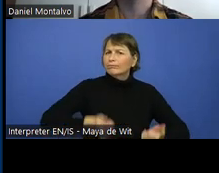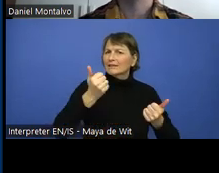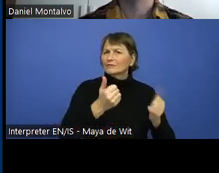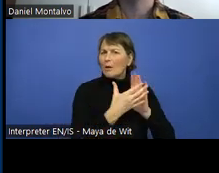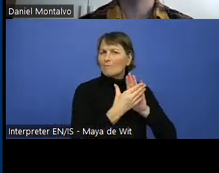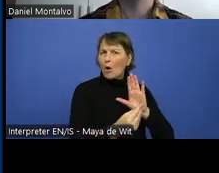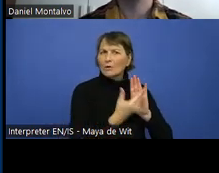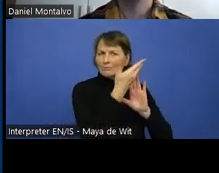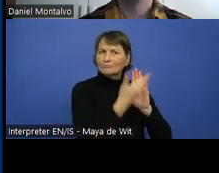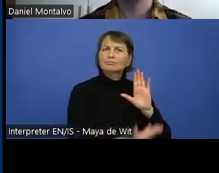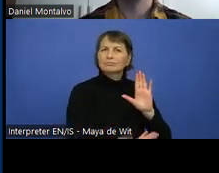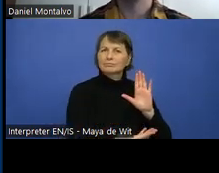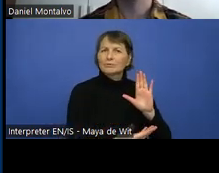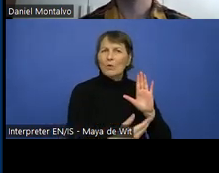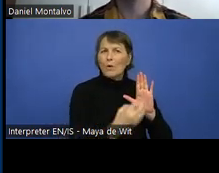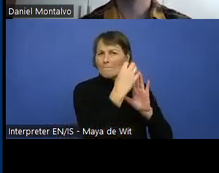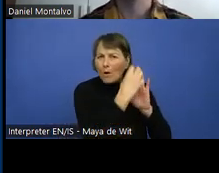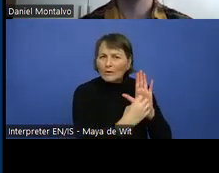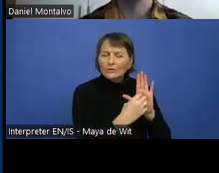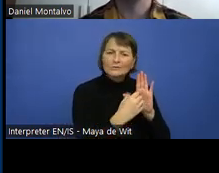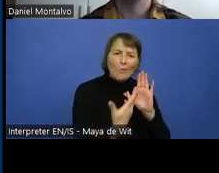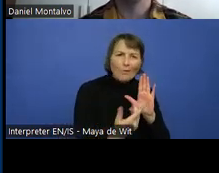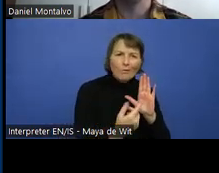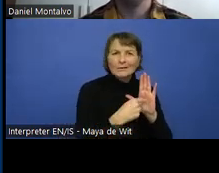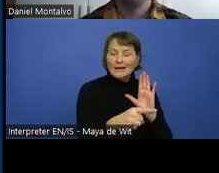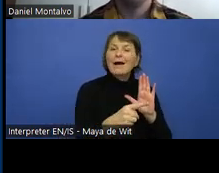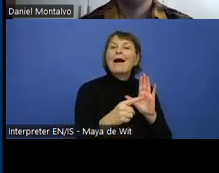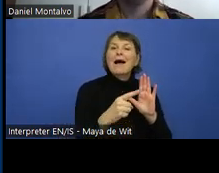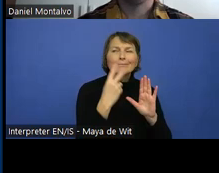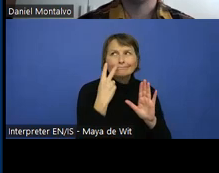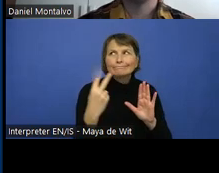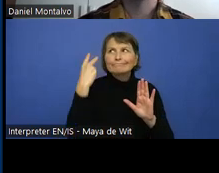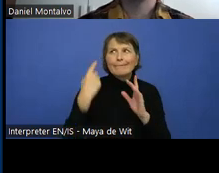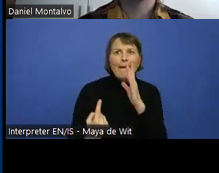a very good and profound historical perspective.